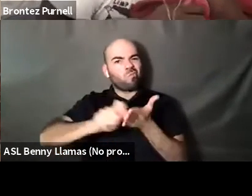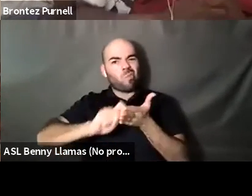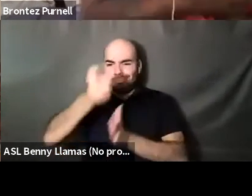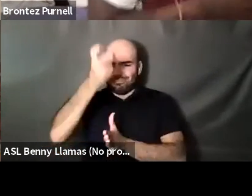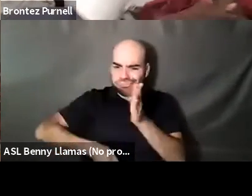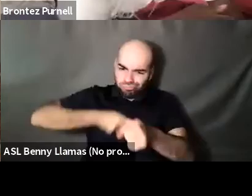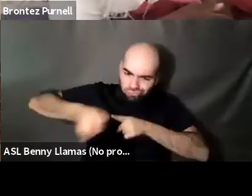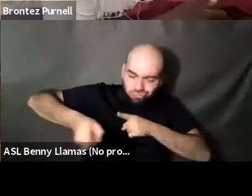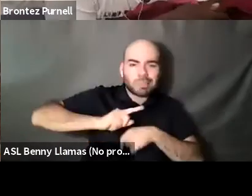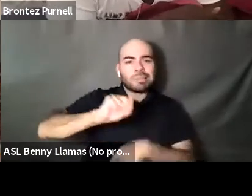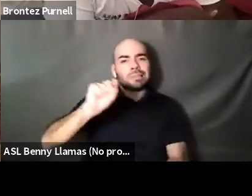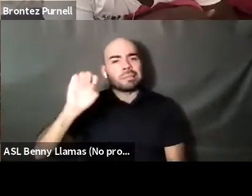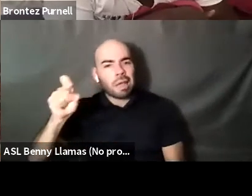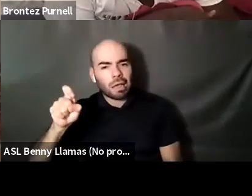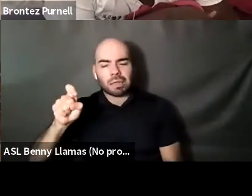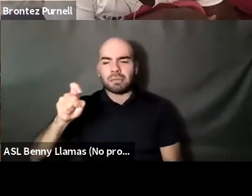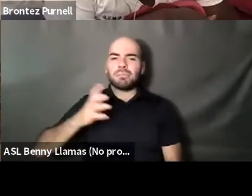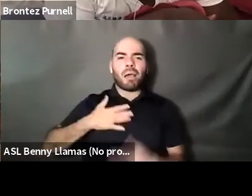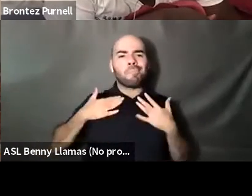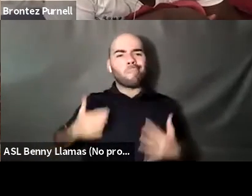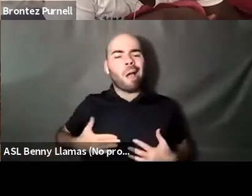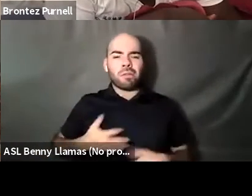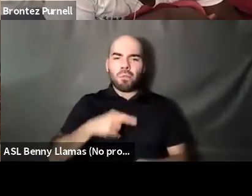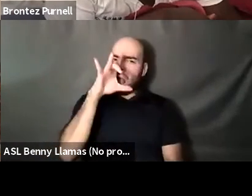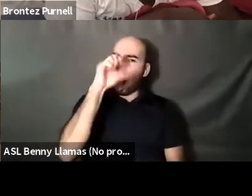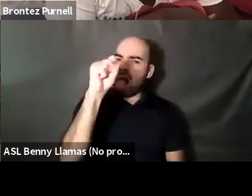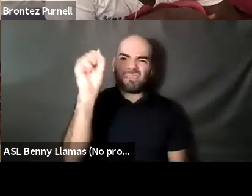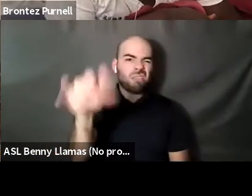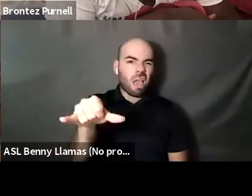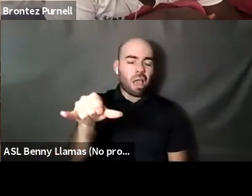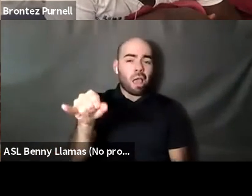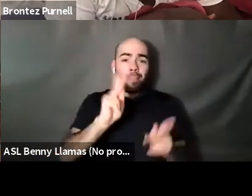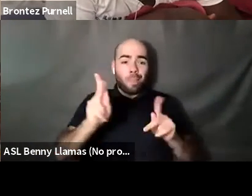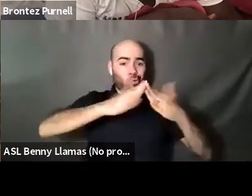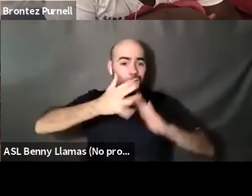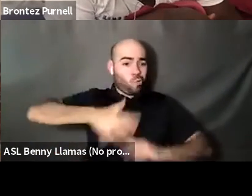Kenyon Farrow (he/him/his): That are explicit where even people within the community or like that's fucked up or this, that, or whatever.